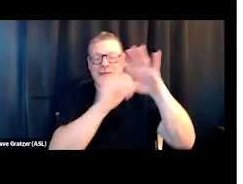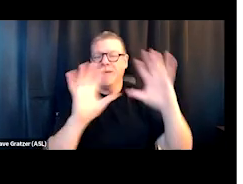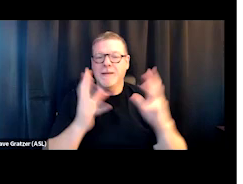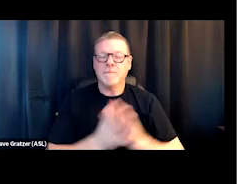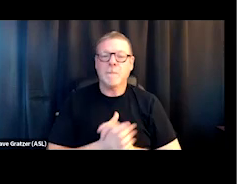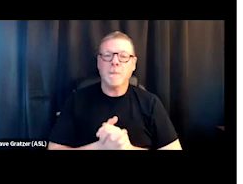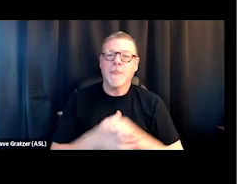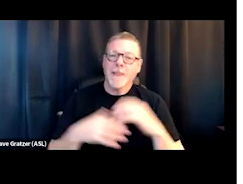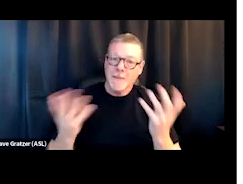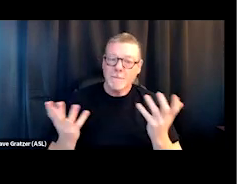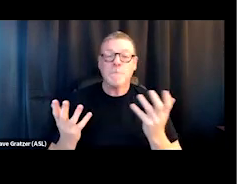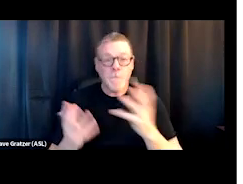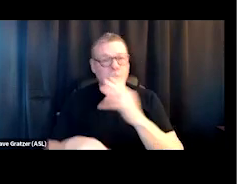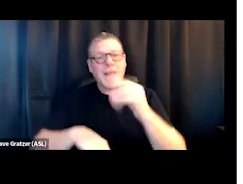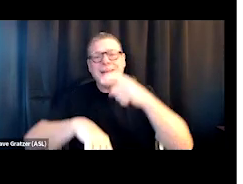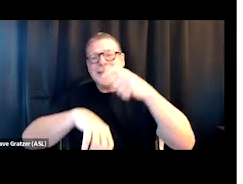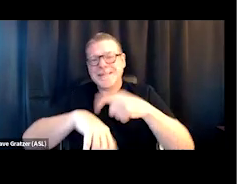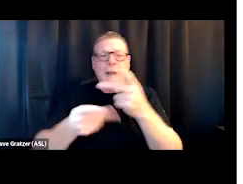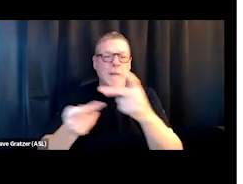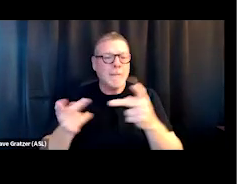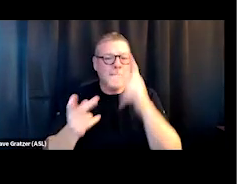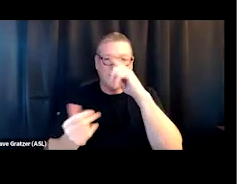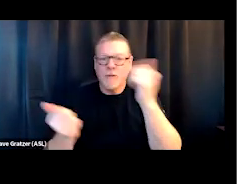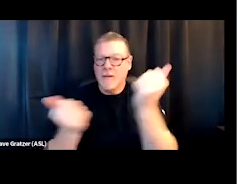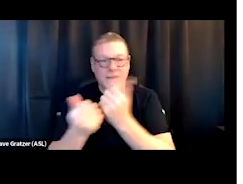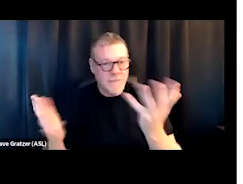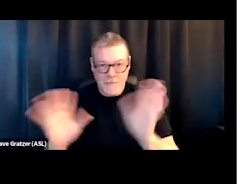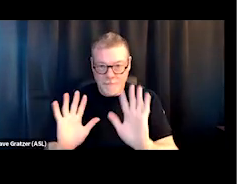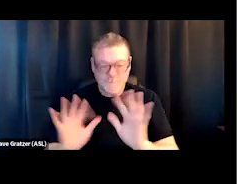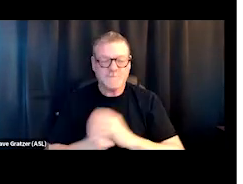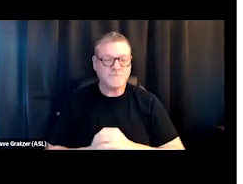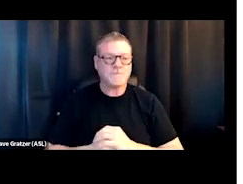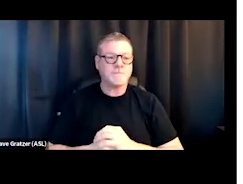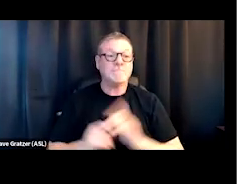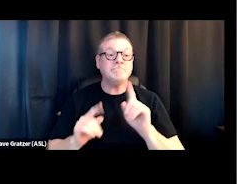And certainly there's a time and place for everything, but everybody in the community